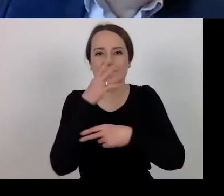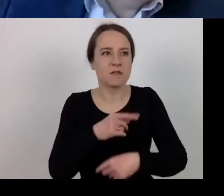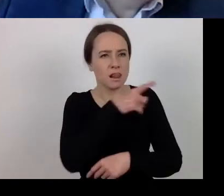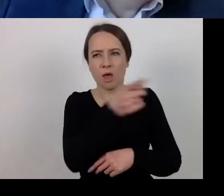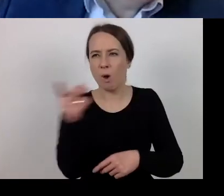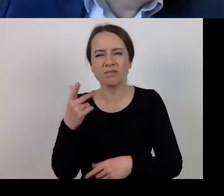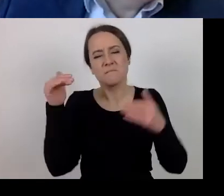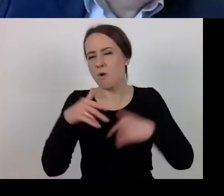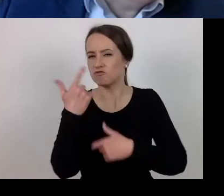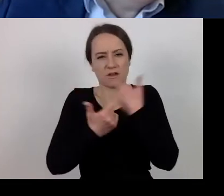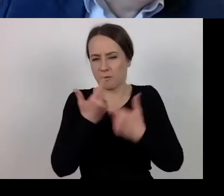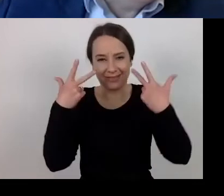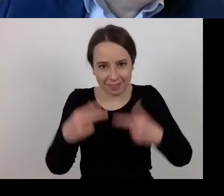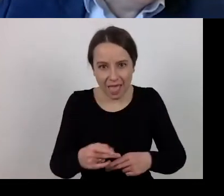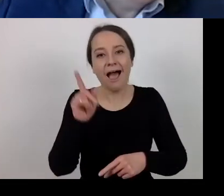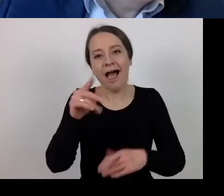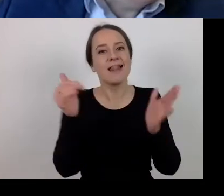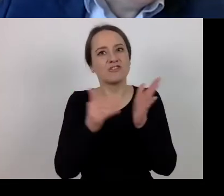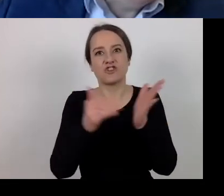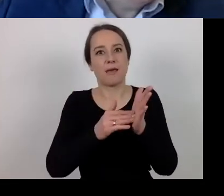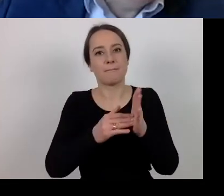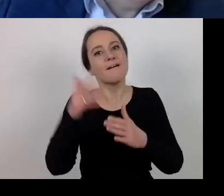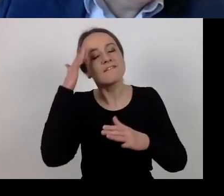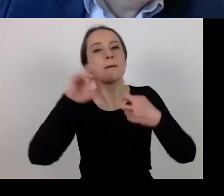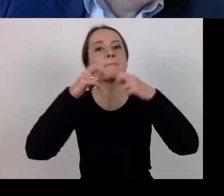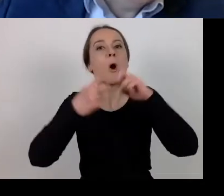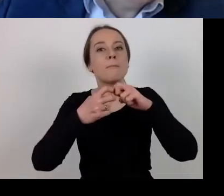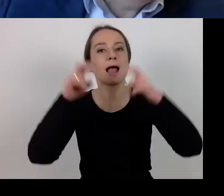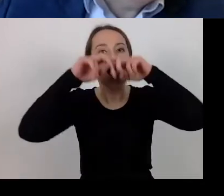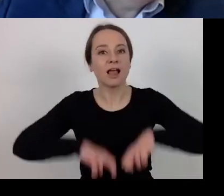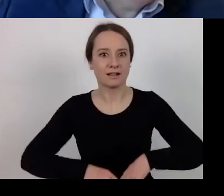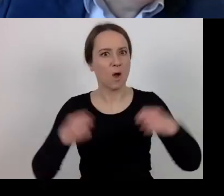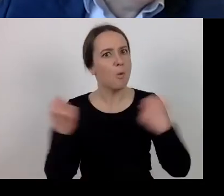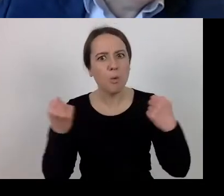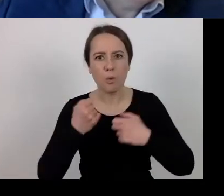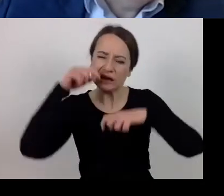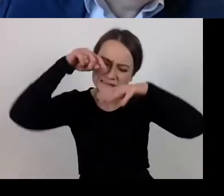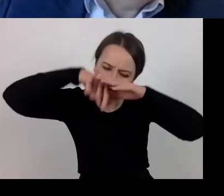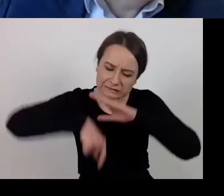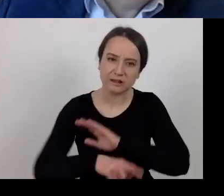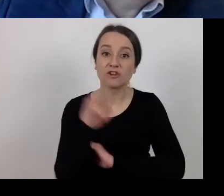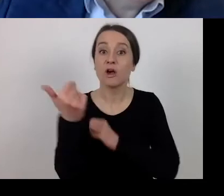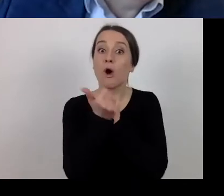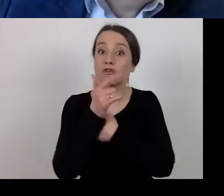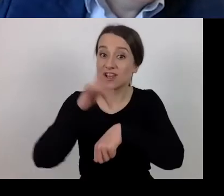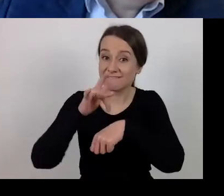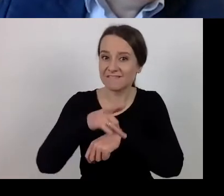The in-depth analysis must show that you need not apply it.